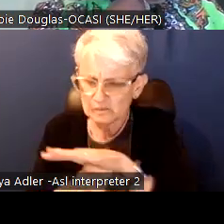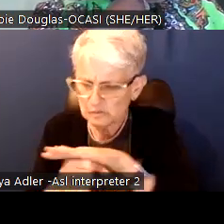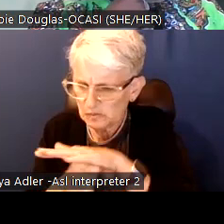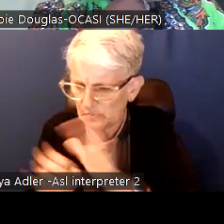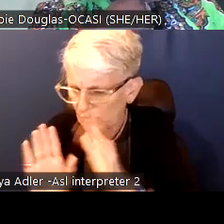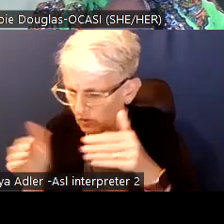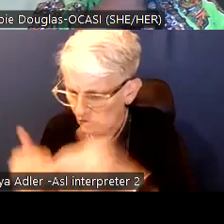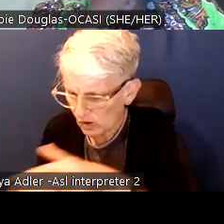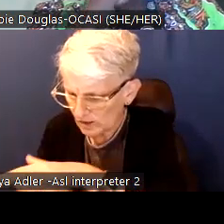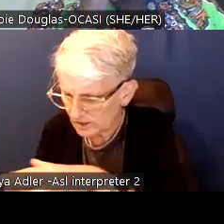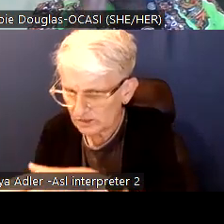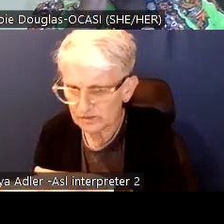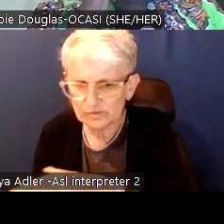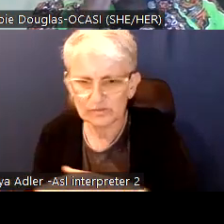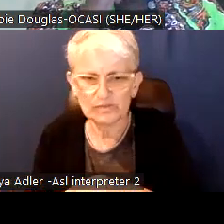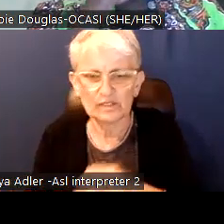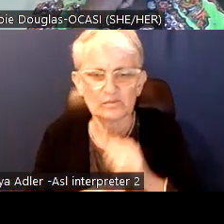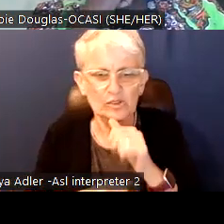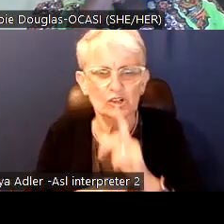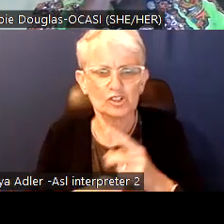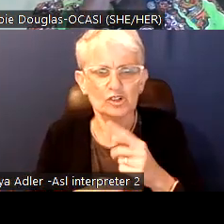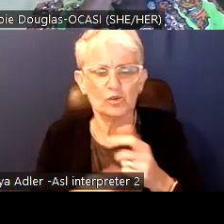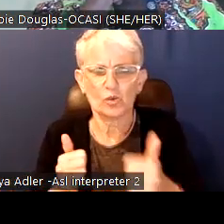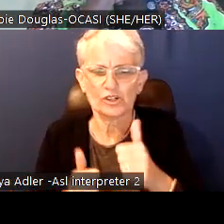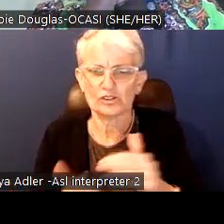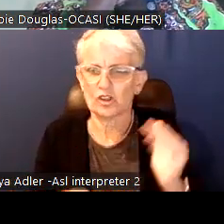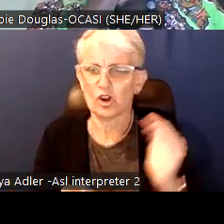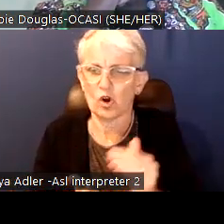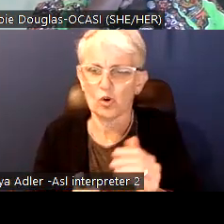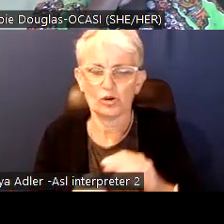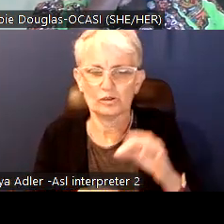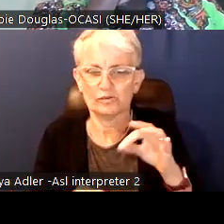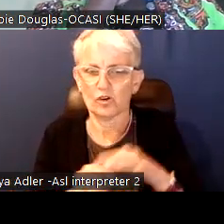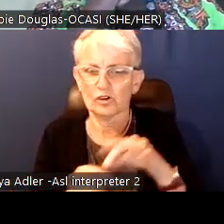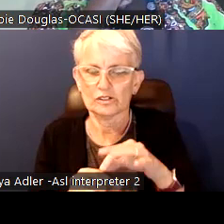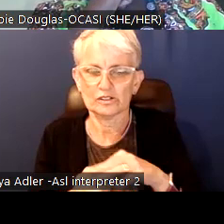Not sure which wards have the lowest trauma she is in Ward 1.